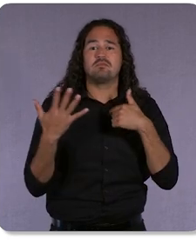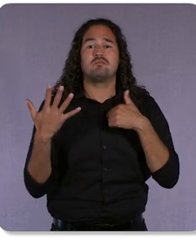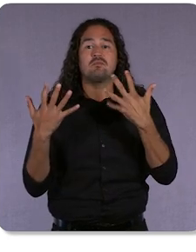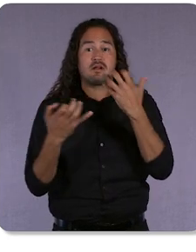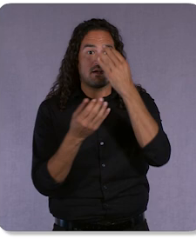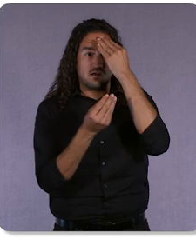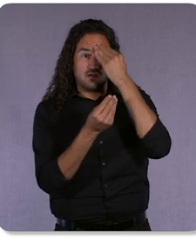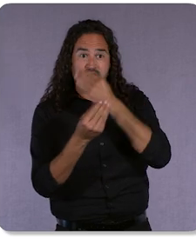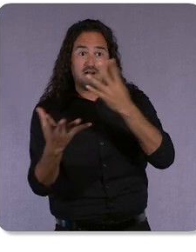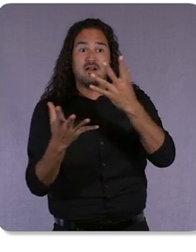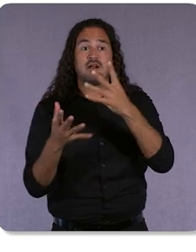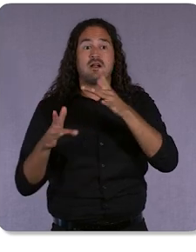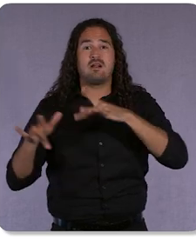So thanks for being here today.